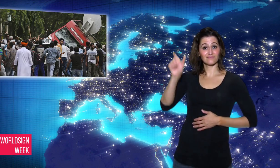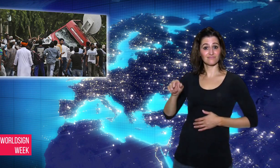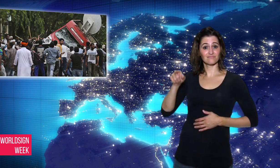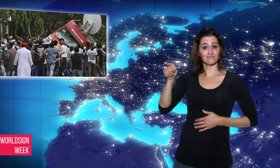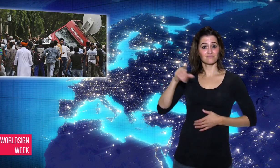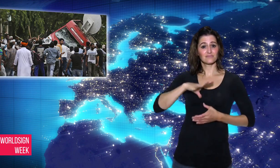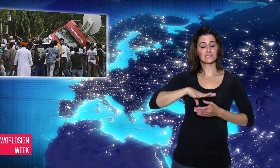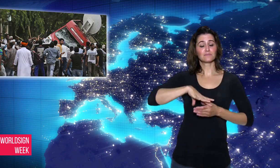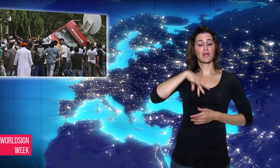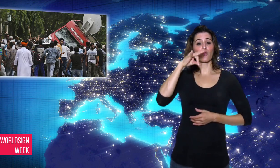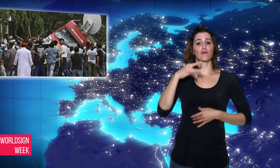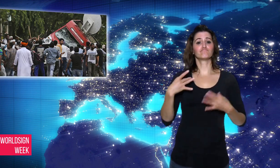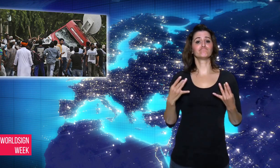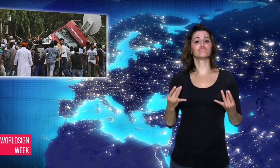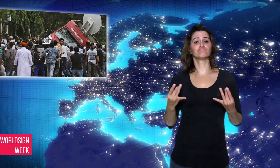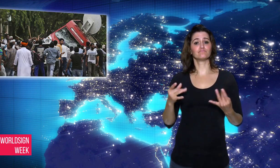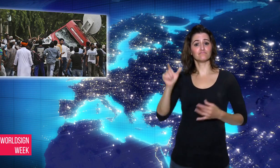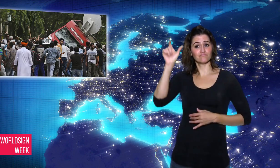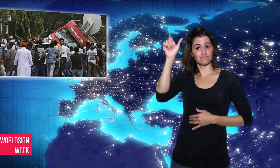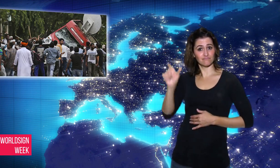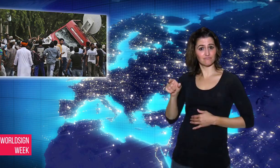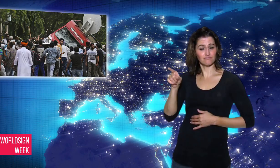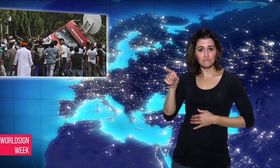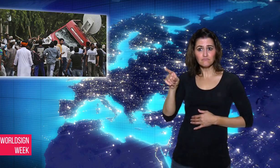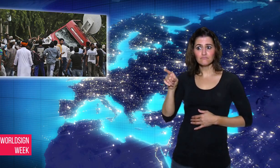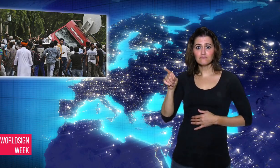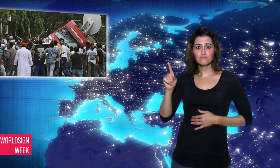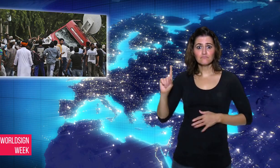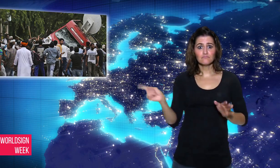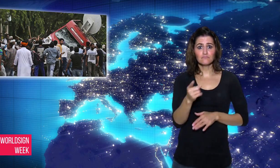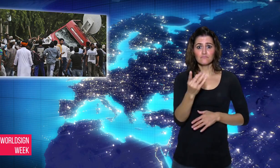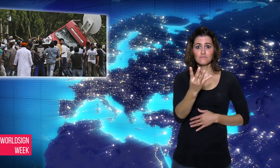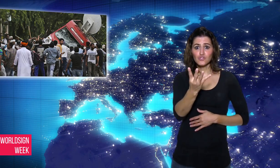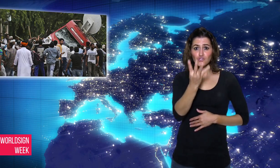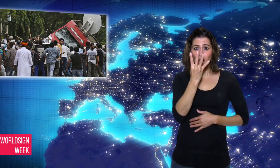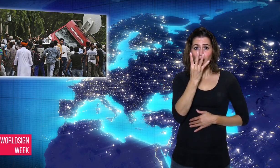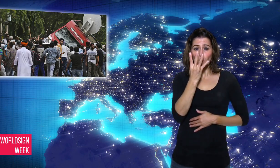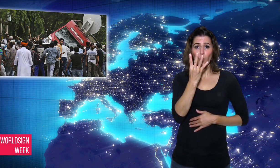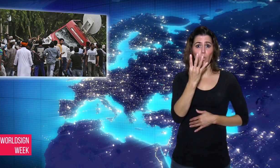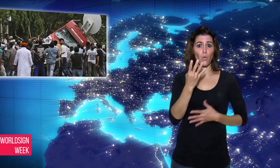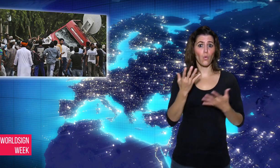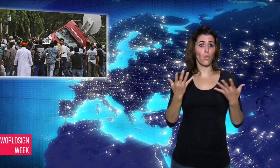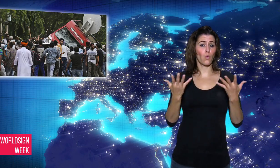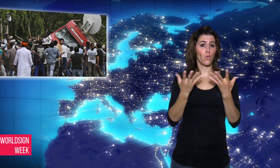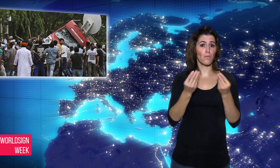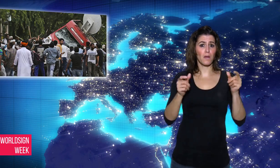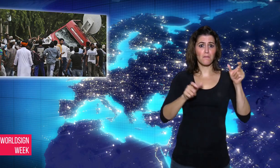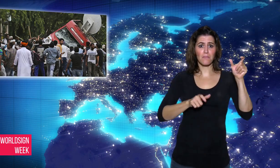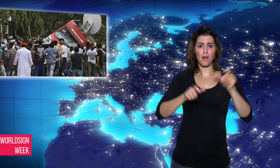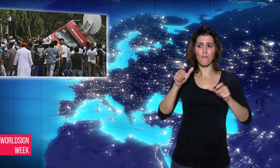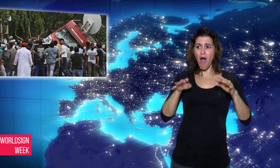The guru’s conviction led to widespread